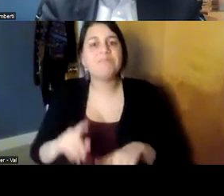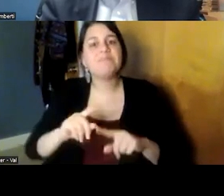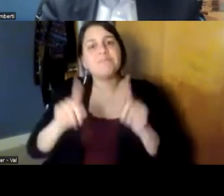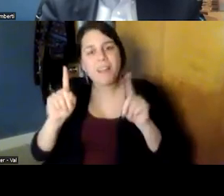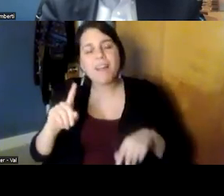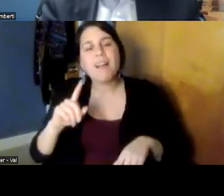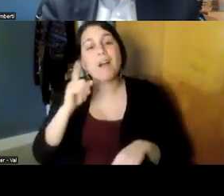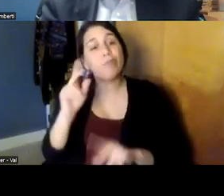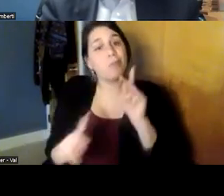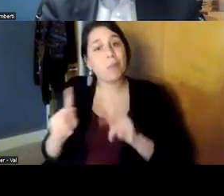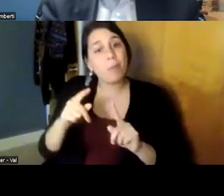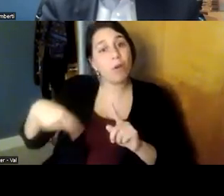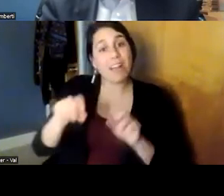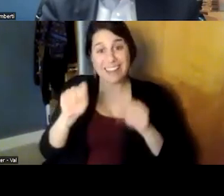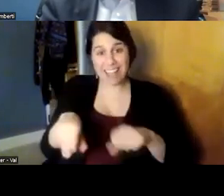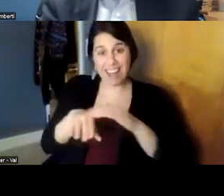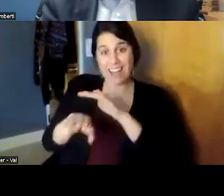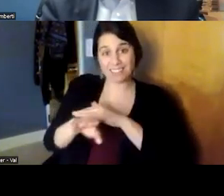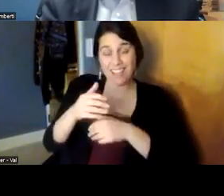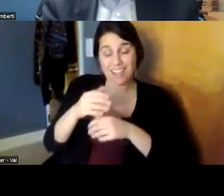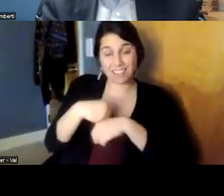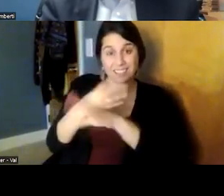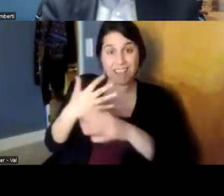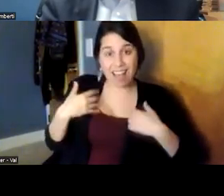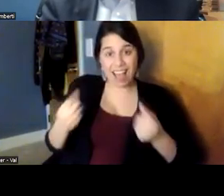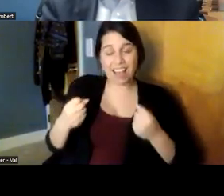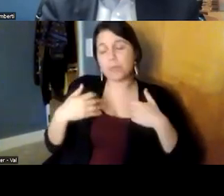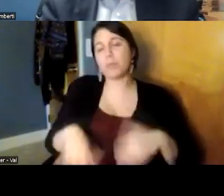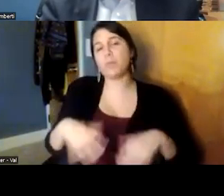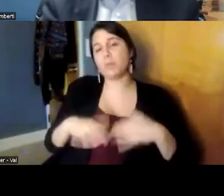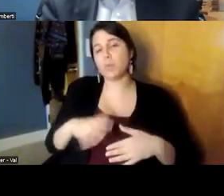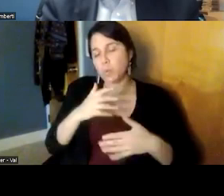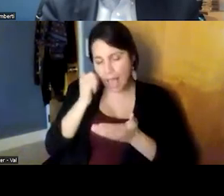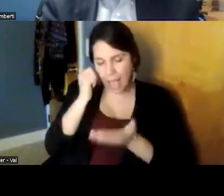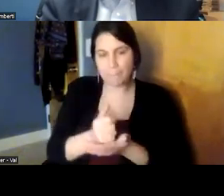that can access telehealth it really has helped keep them connected in a way that i know we have